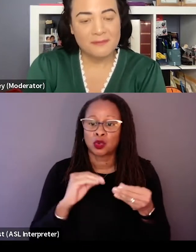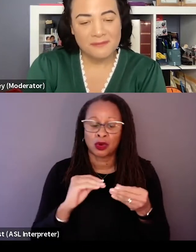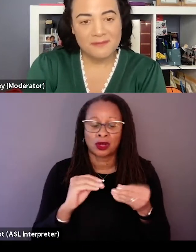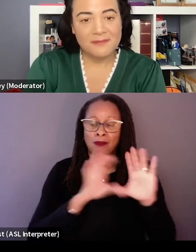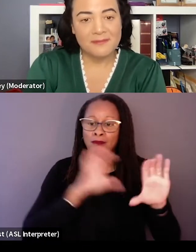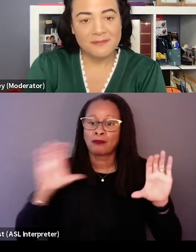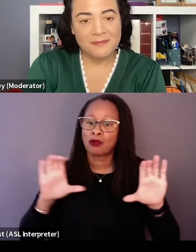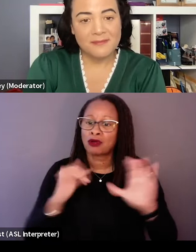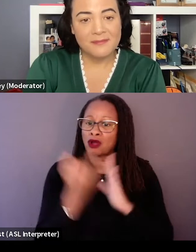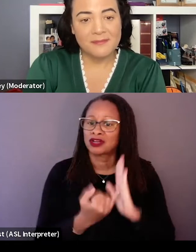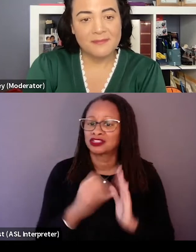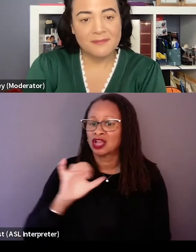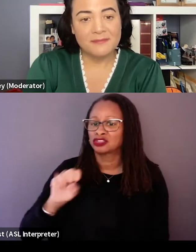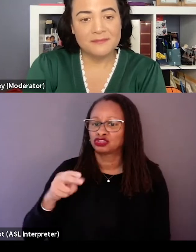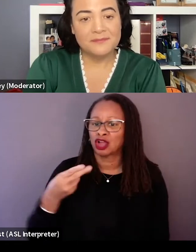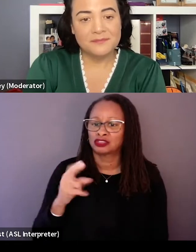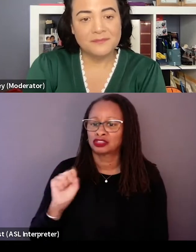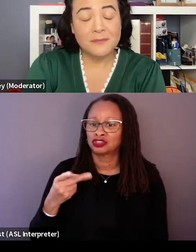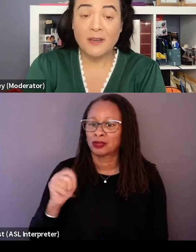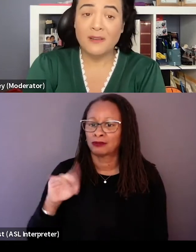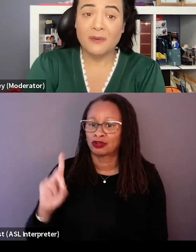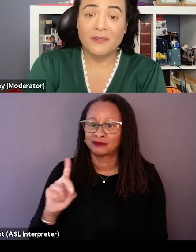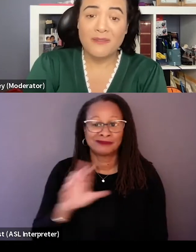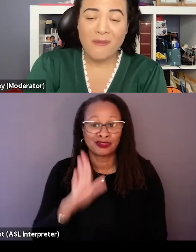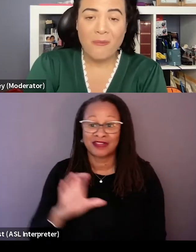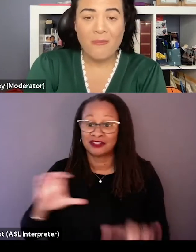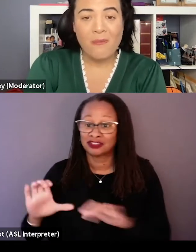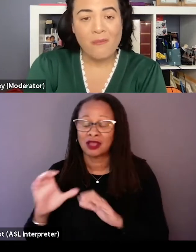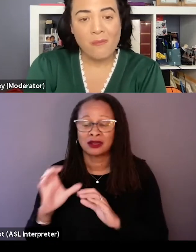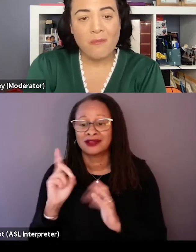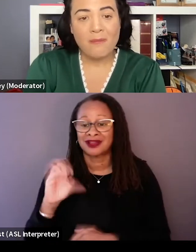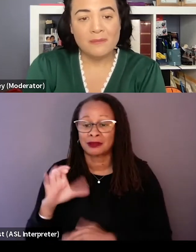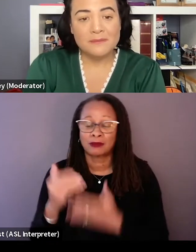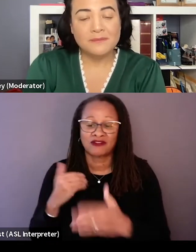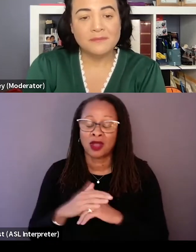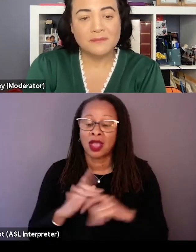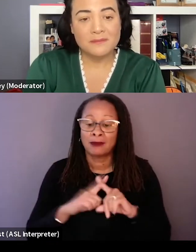And he had never done a documentary before, but he has done a lot of big scripted films in television